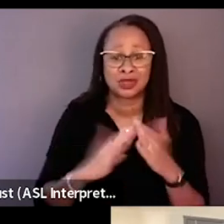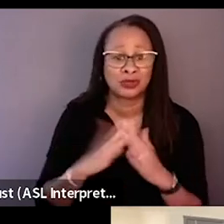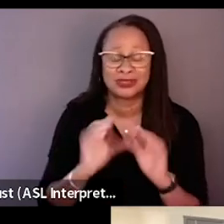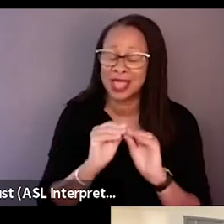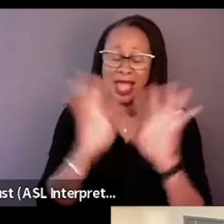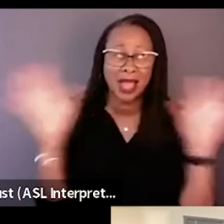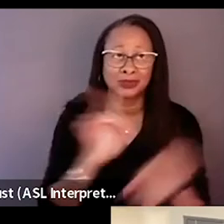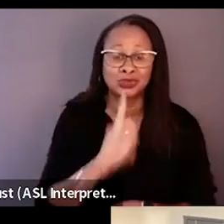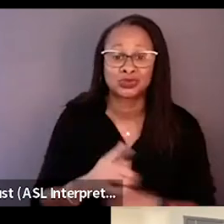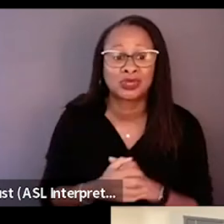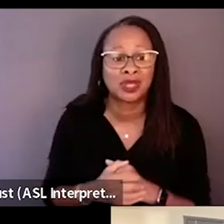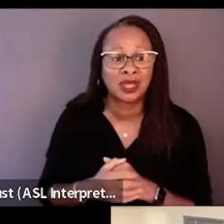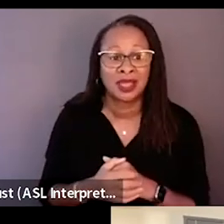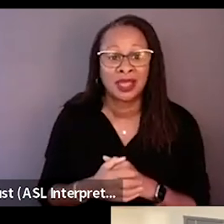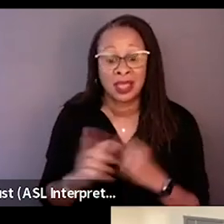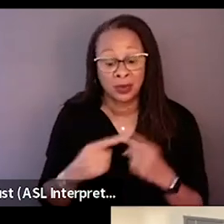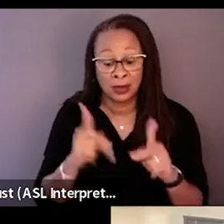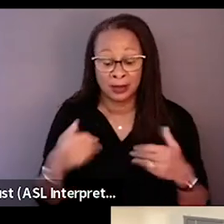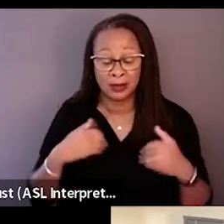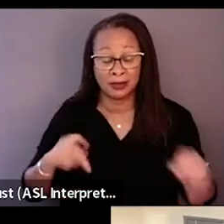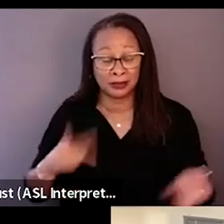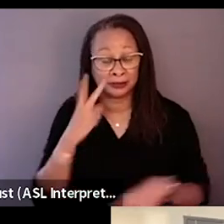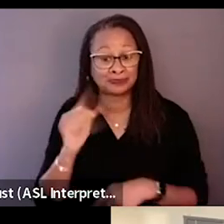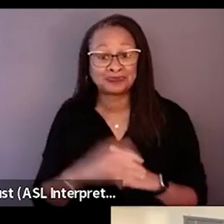And after people have gotten a chance to see this film, it's just led to really great dialogue,